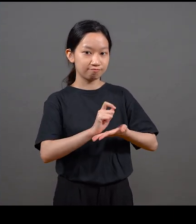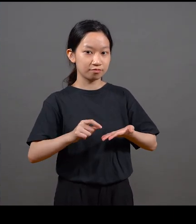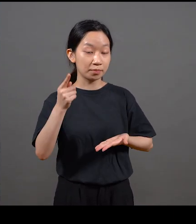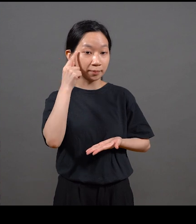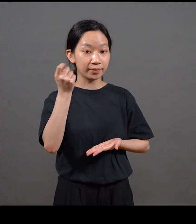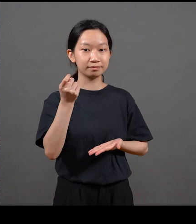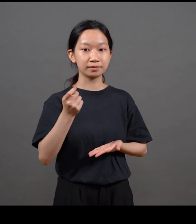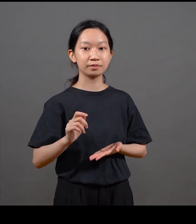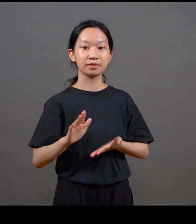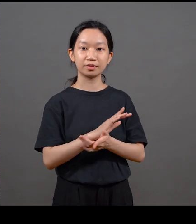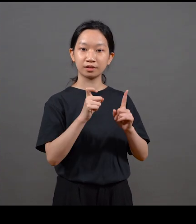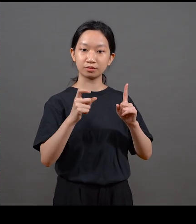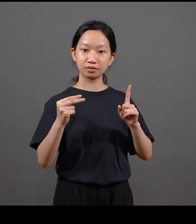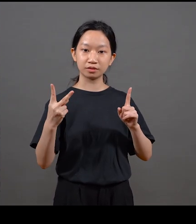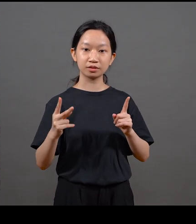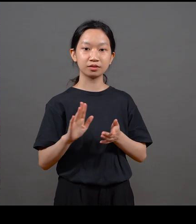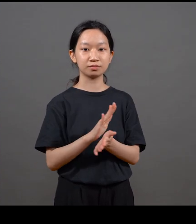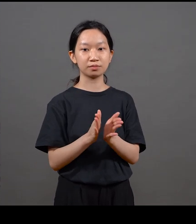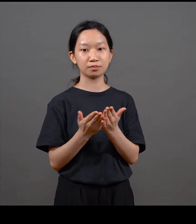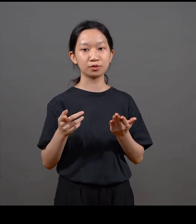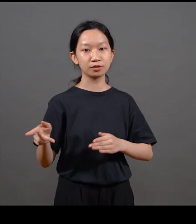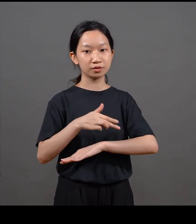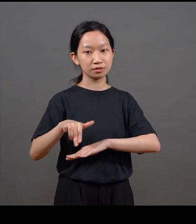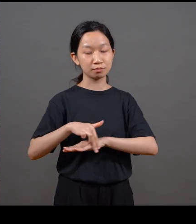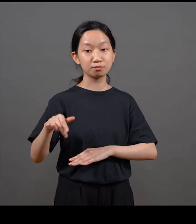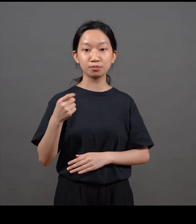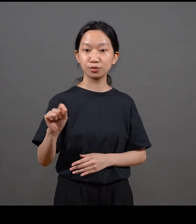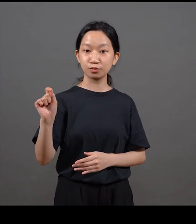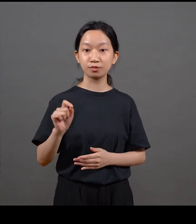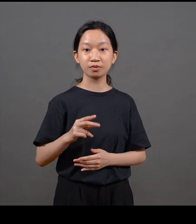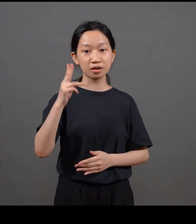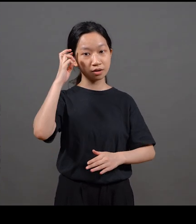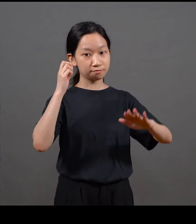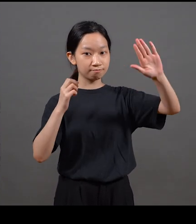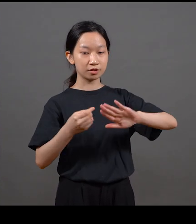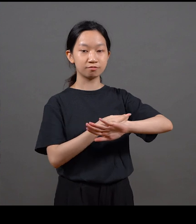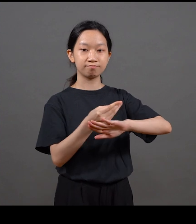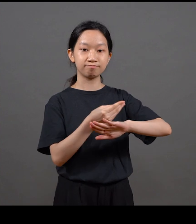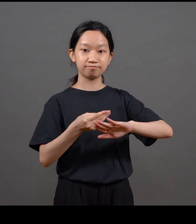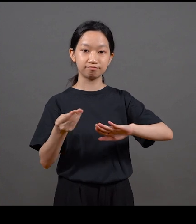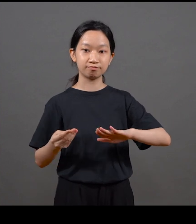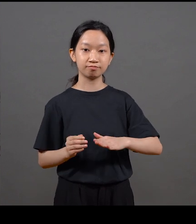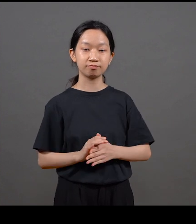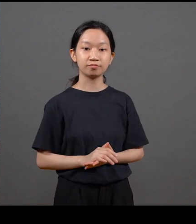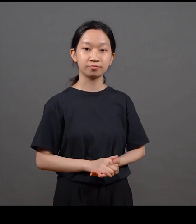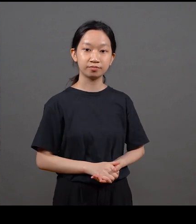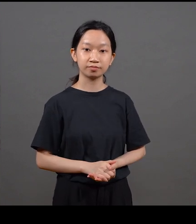So this is another annual report from 1972, and it’s very simple You know, it’s like someone just drawing on a chalkboard But then when you go in